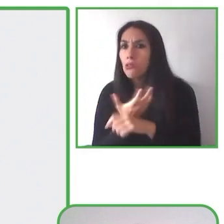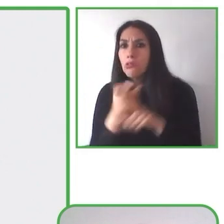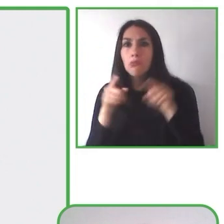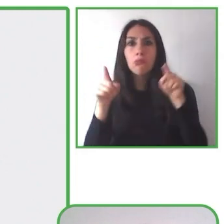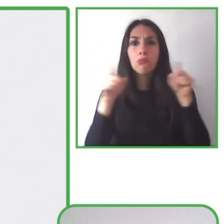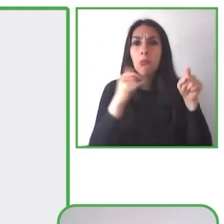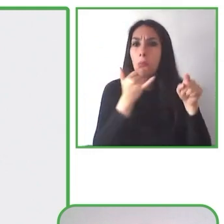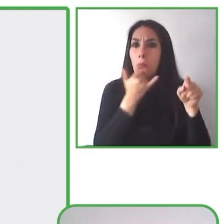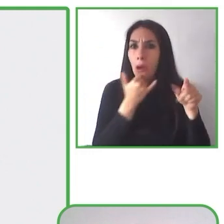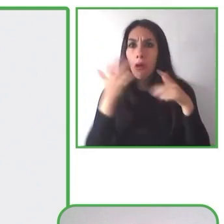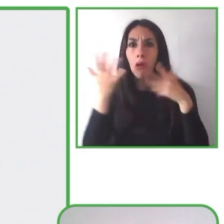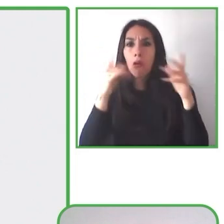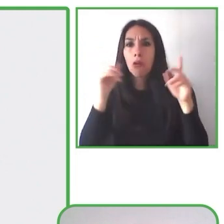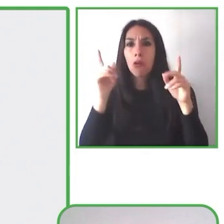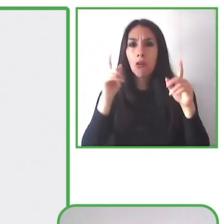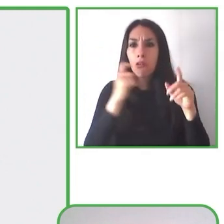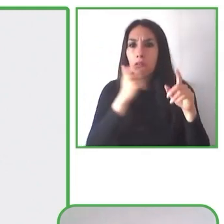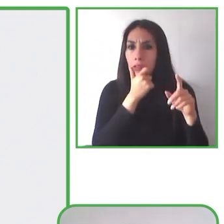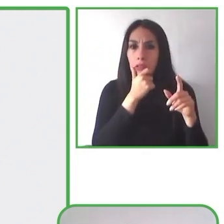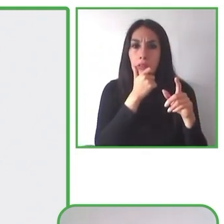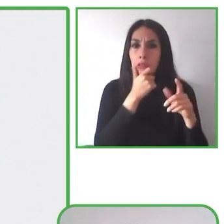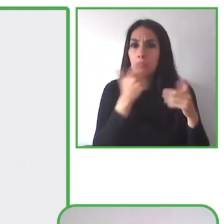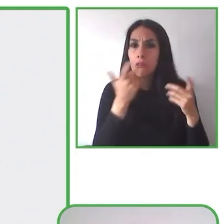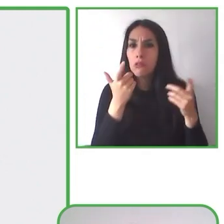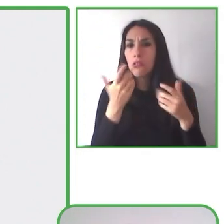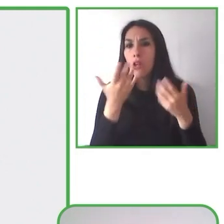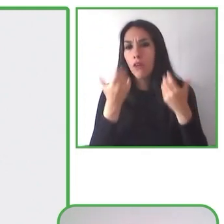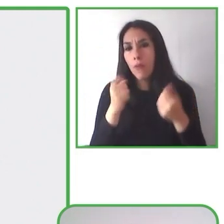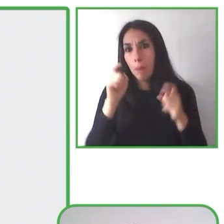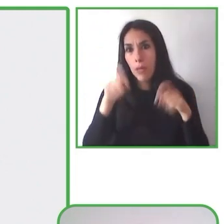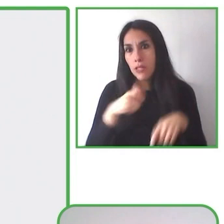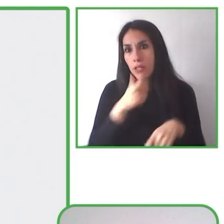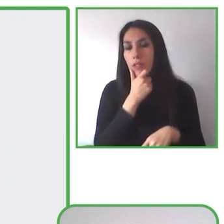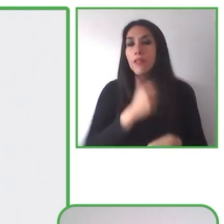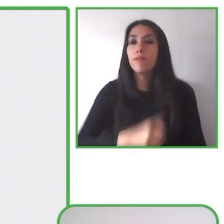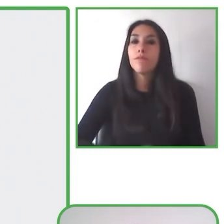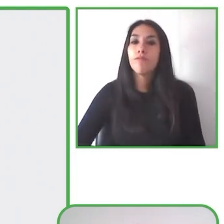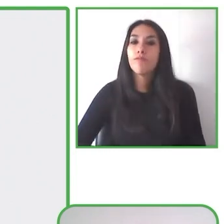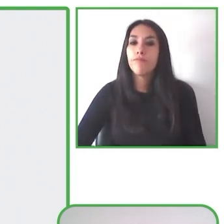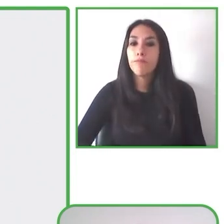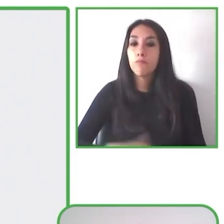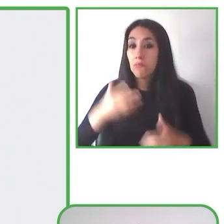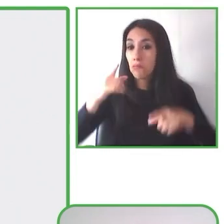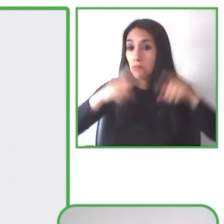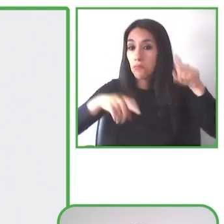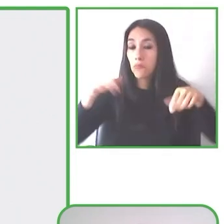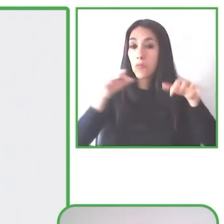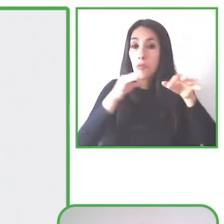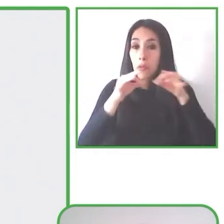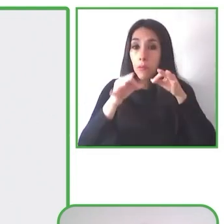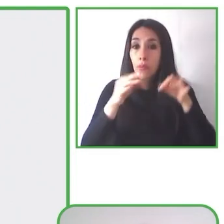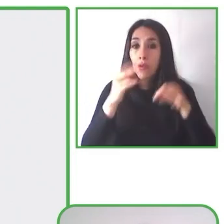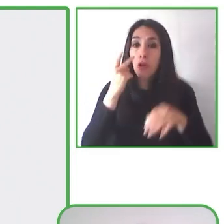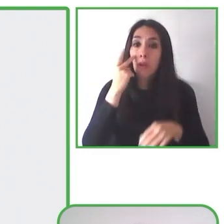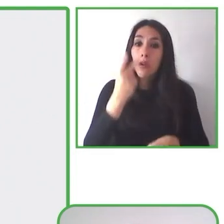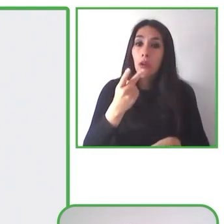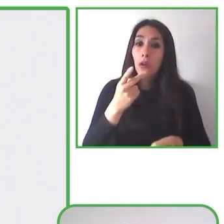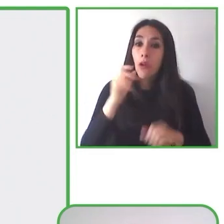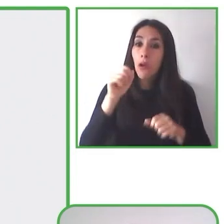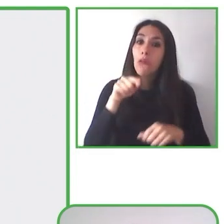the experiences that they want to have, the accessible experience that they want, and when they are in the place, they see that it is not accessible.